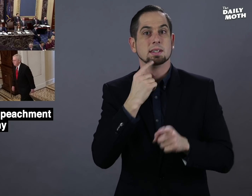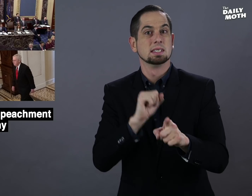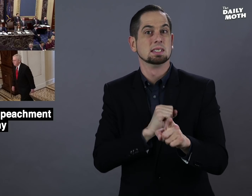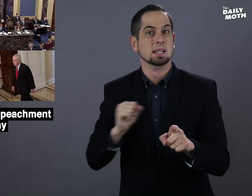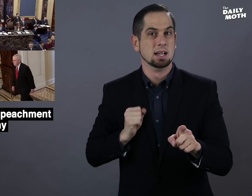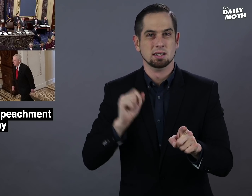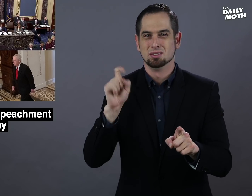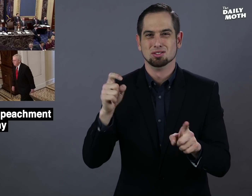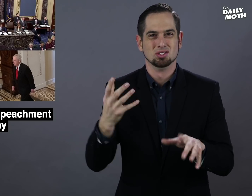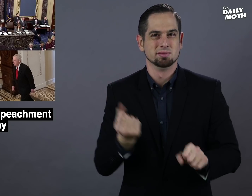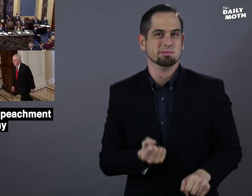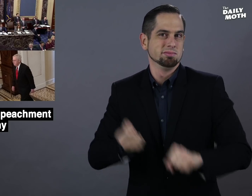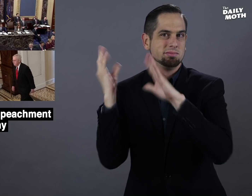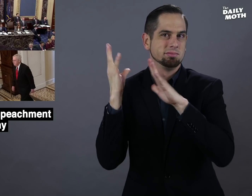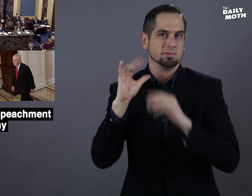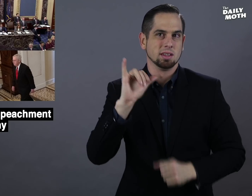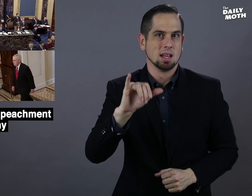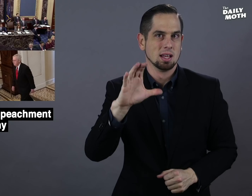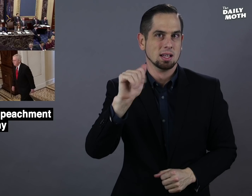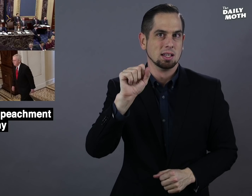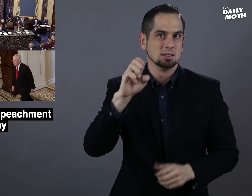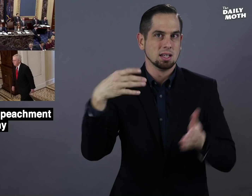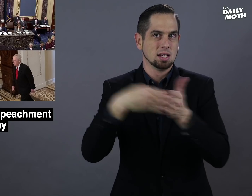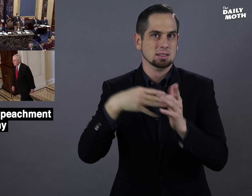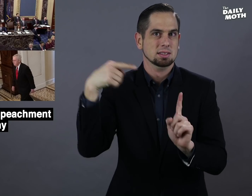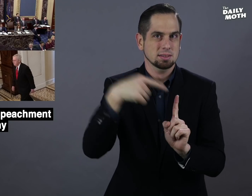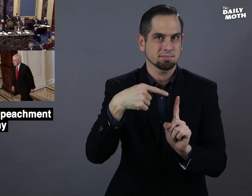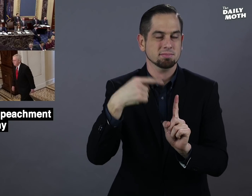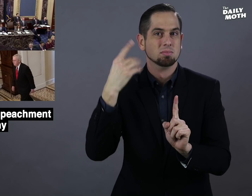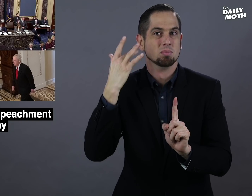and that the Senate should reject the case against him